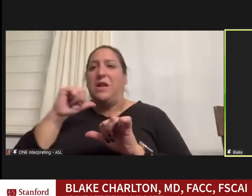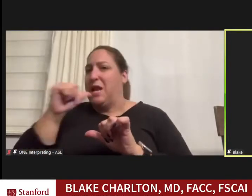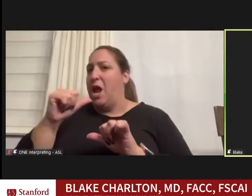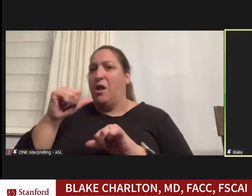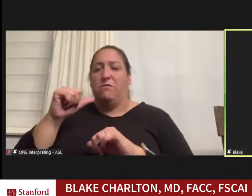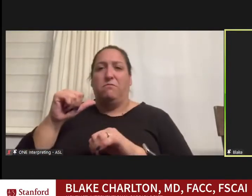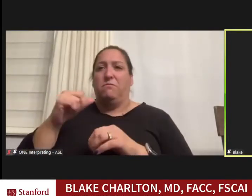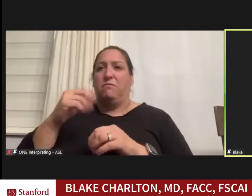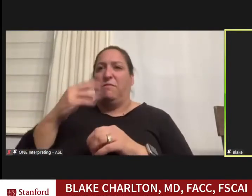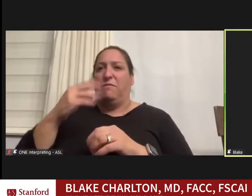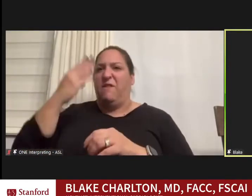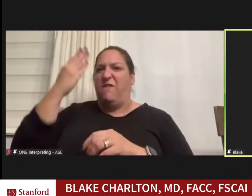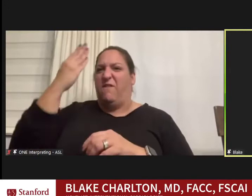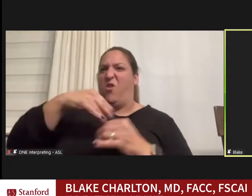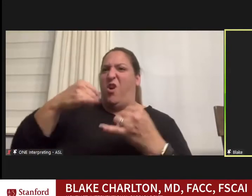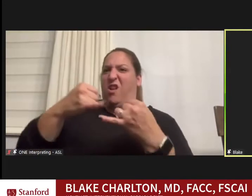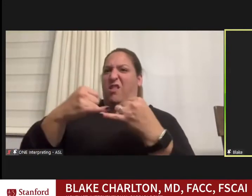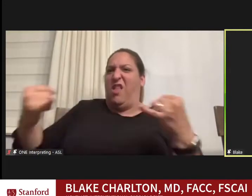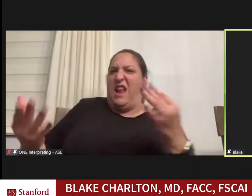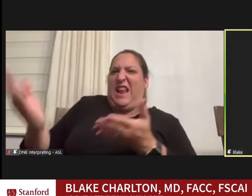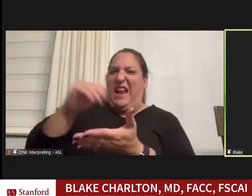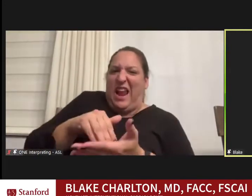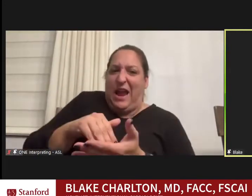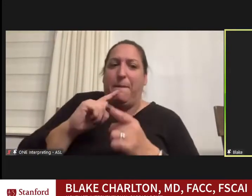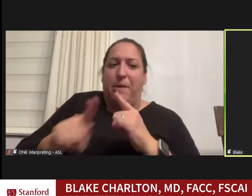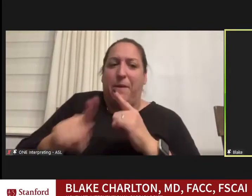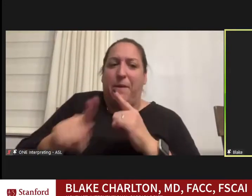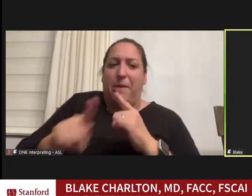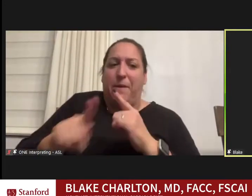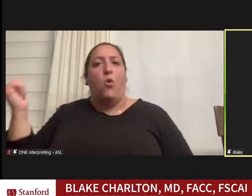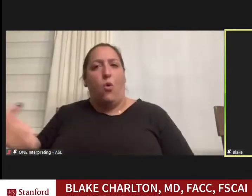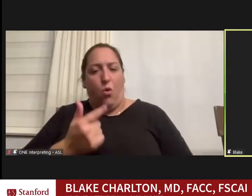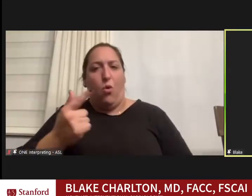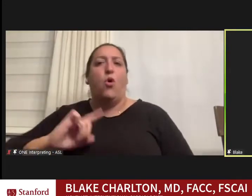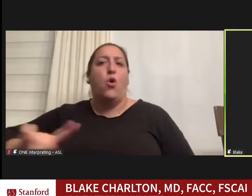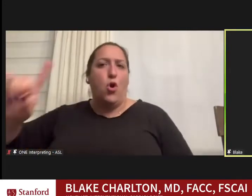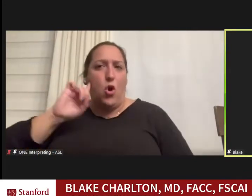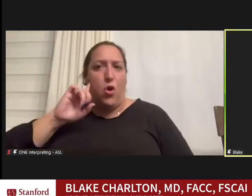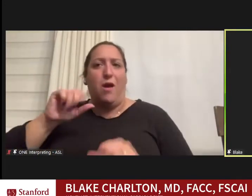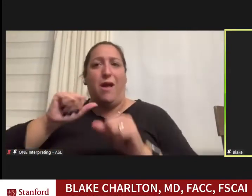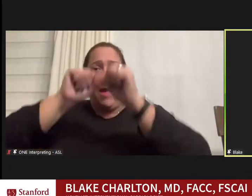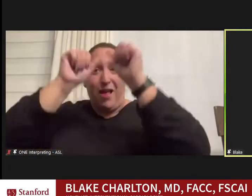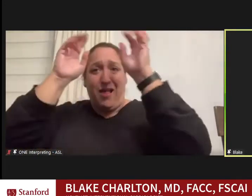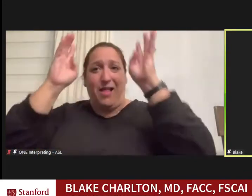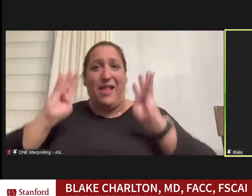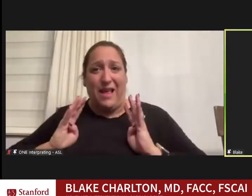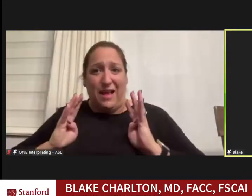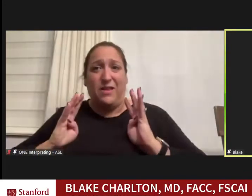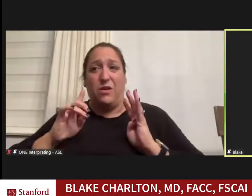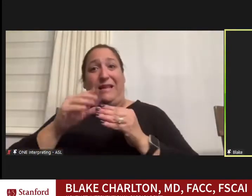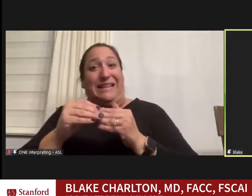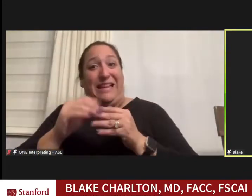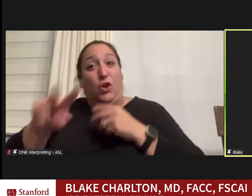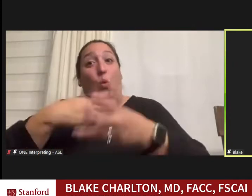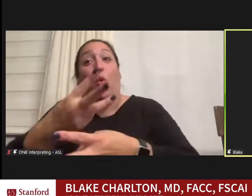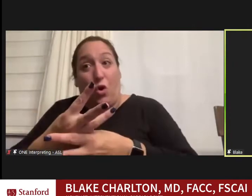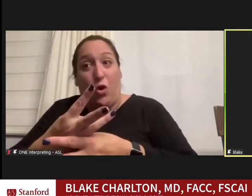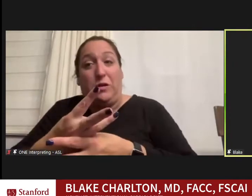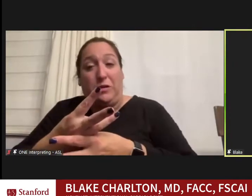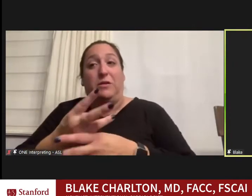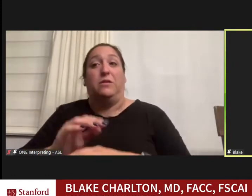ever again. I think everyone has heard that Alaska has been leading the world in COVID cases